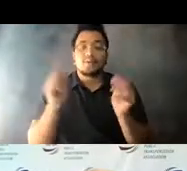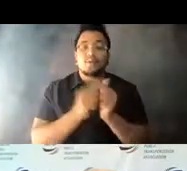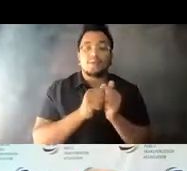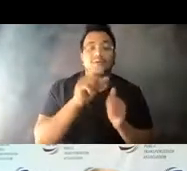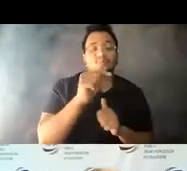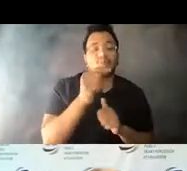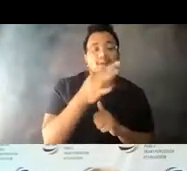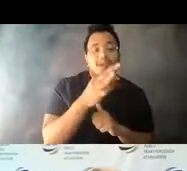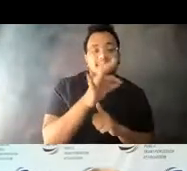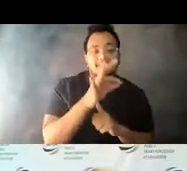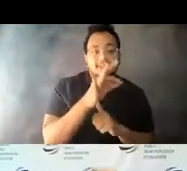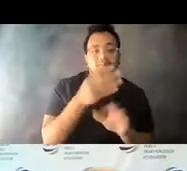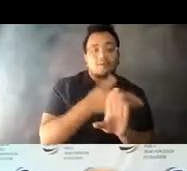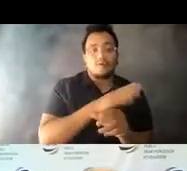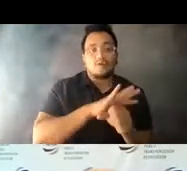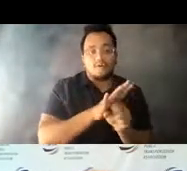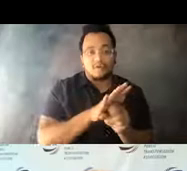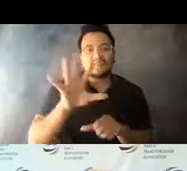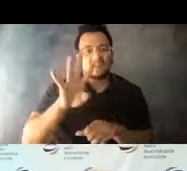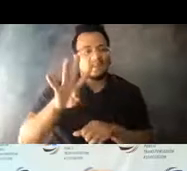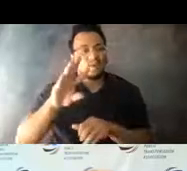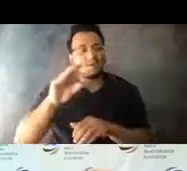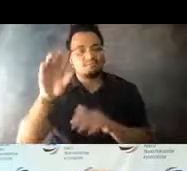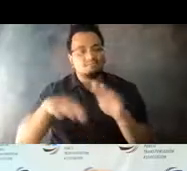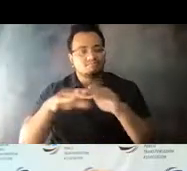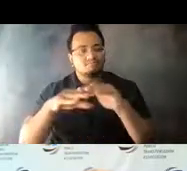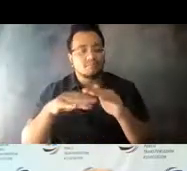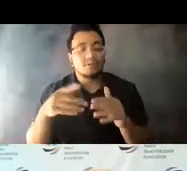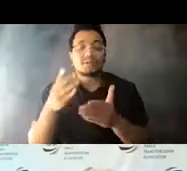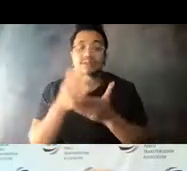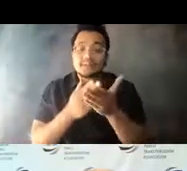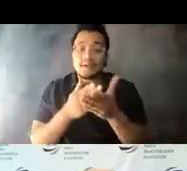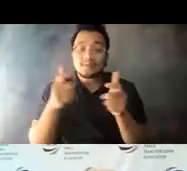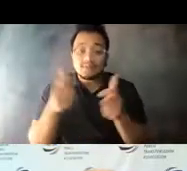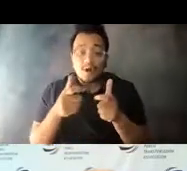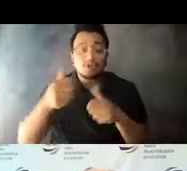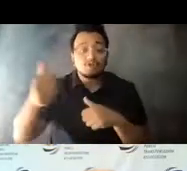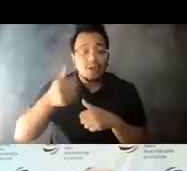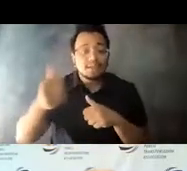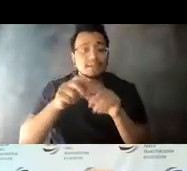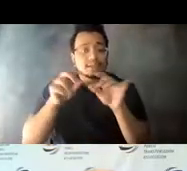14:12:01 While some smaller systems are reporting some very favorable ridership numbers approaching